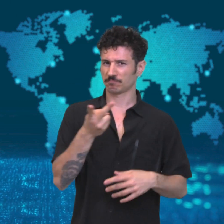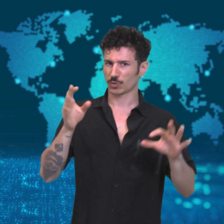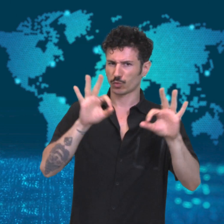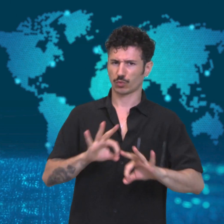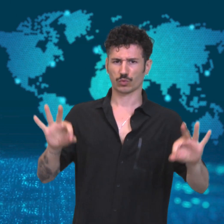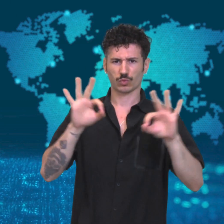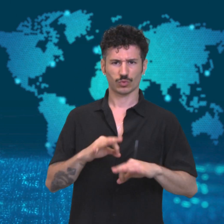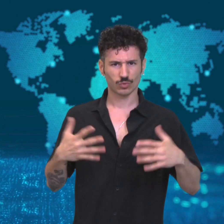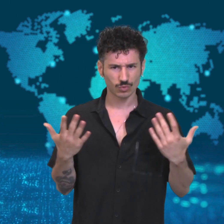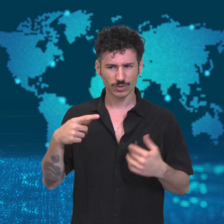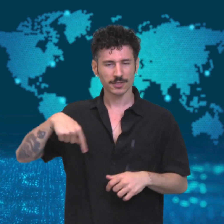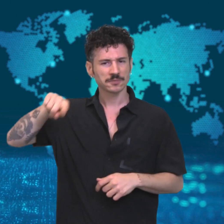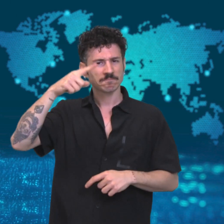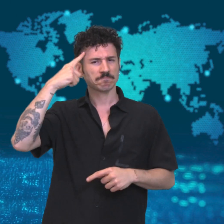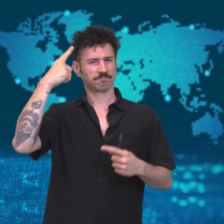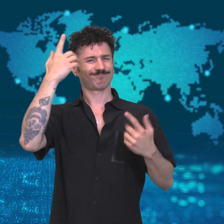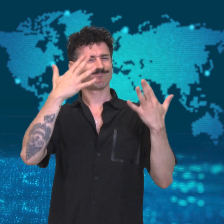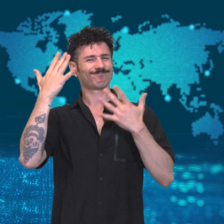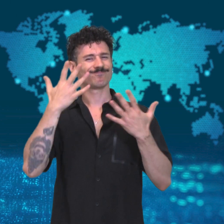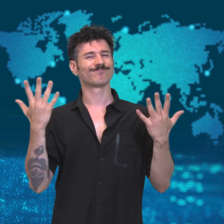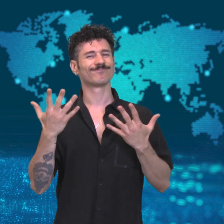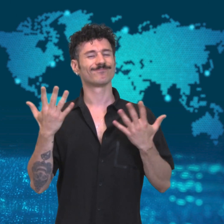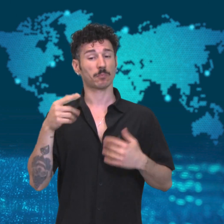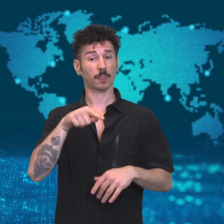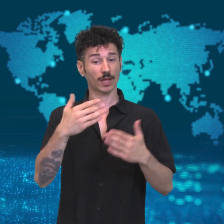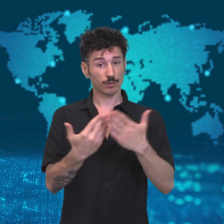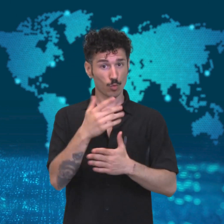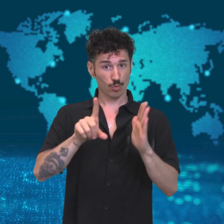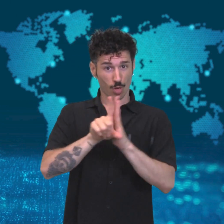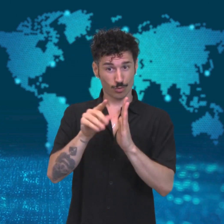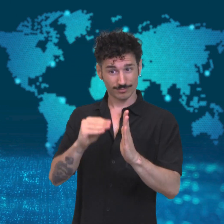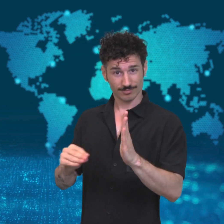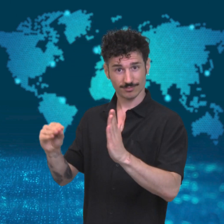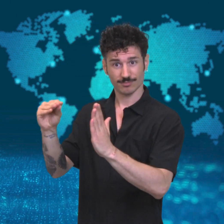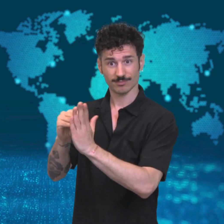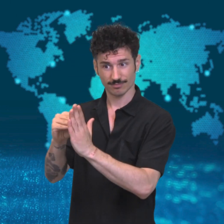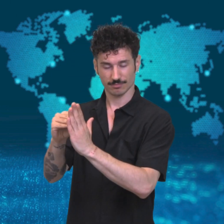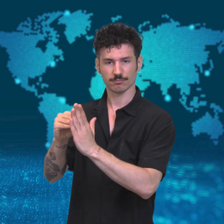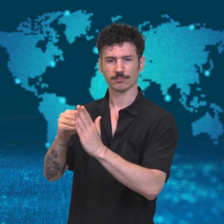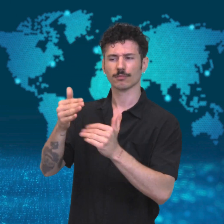They believe that the enactment of this law would